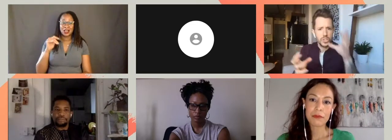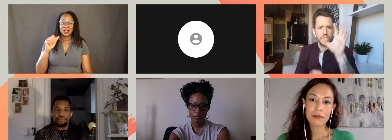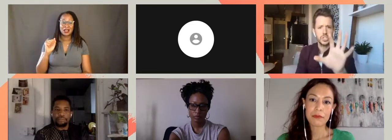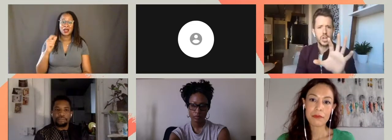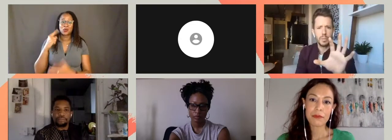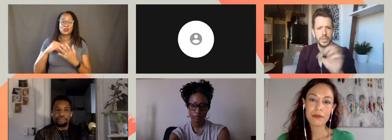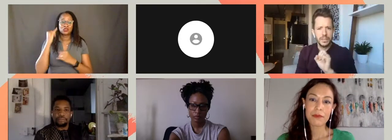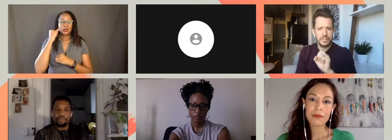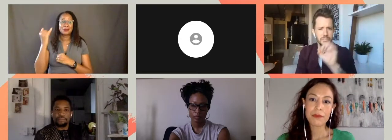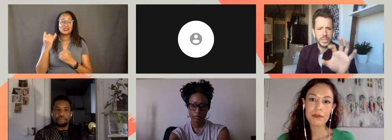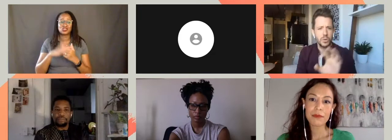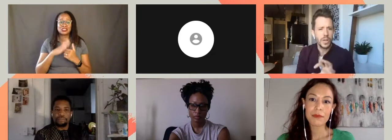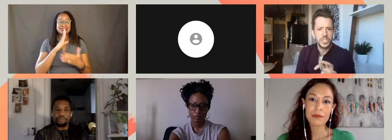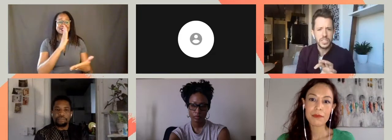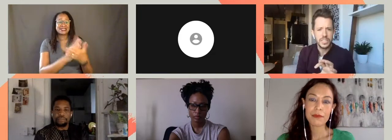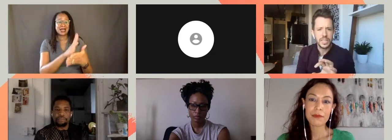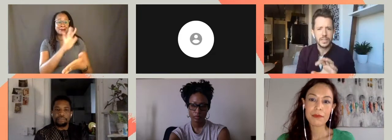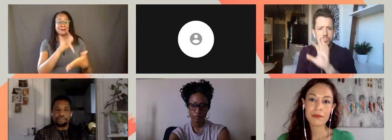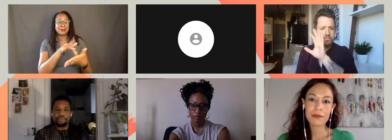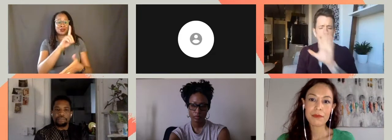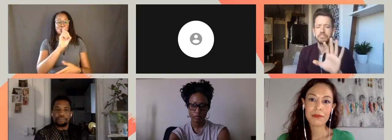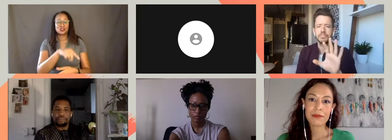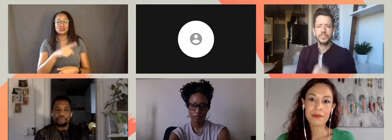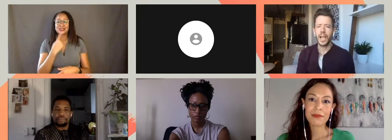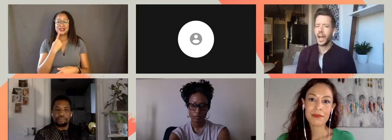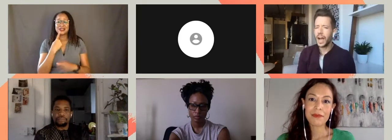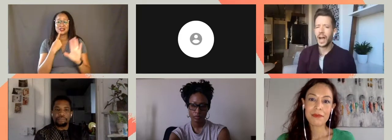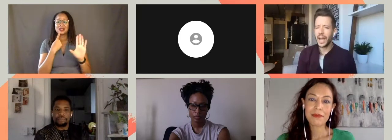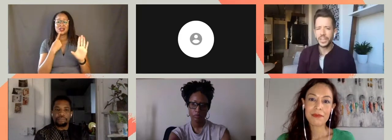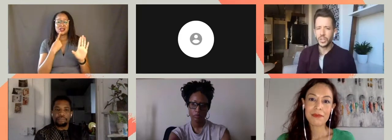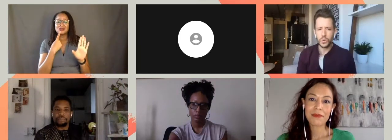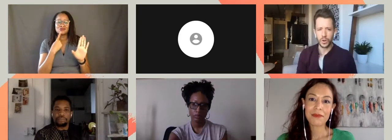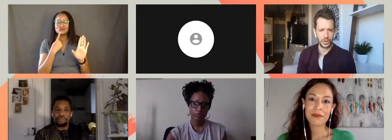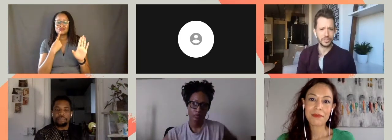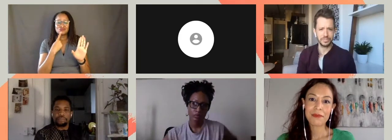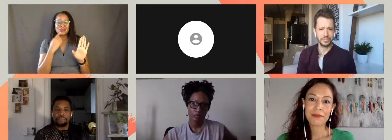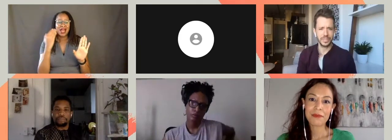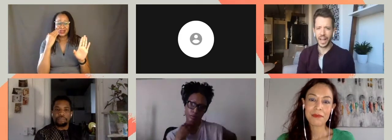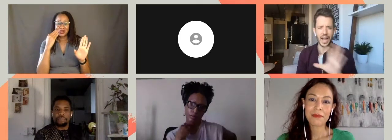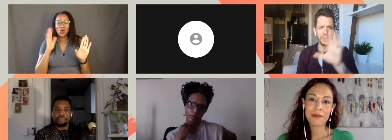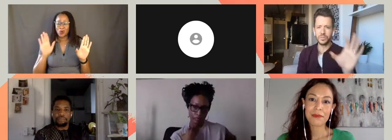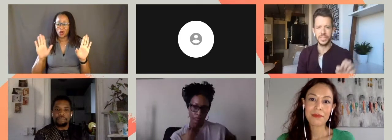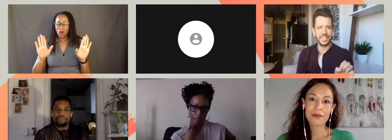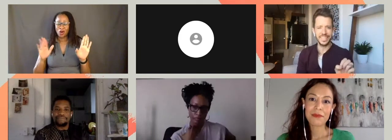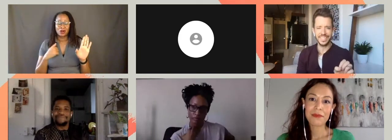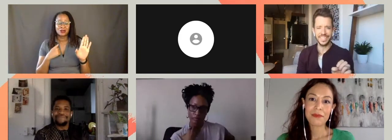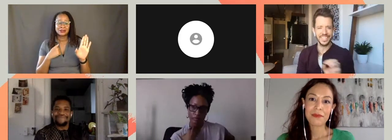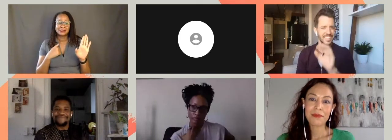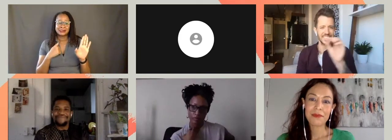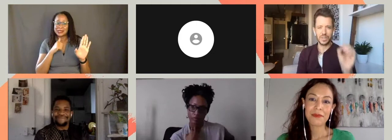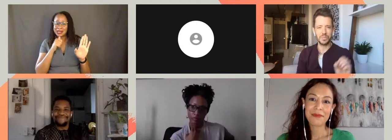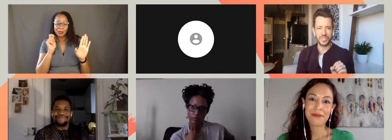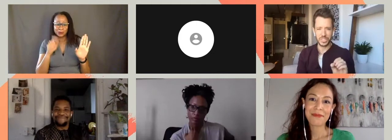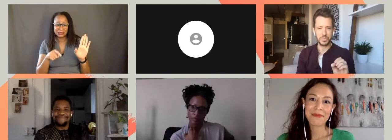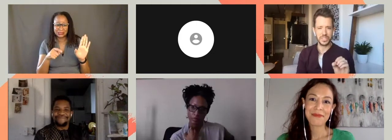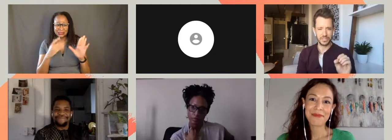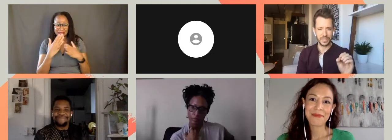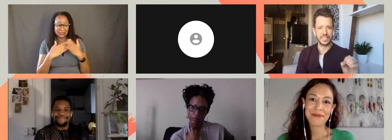And she stopped me mid question and said, I know her, like I don't need some of these specifics.